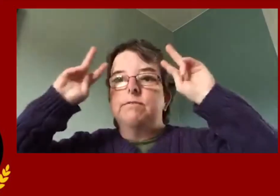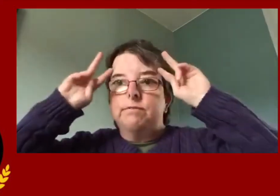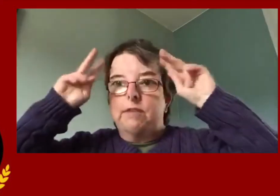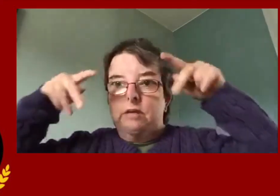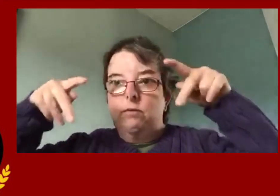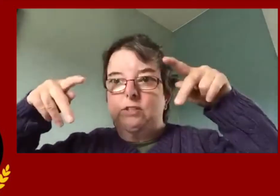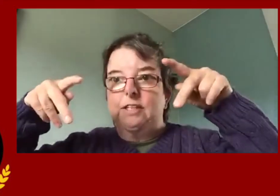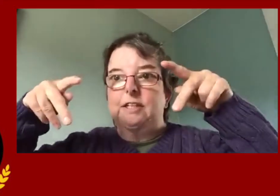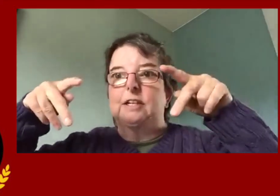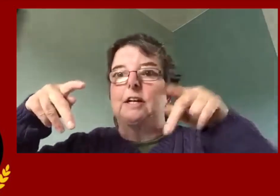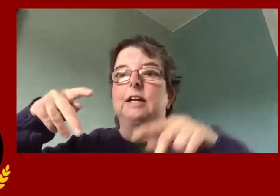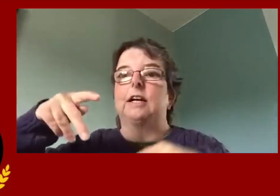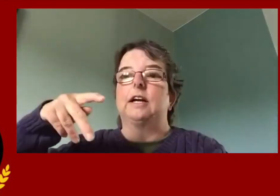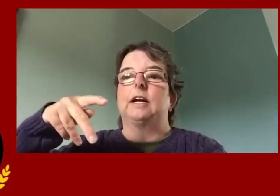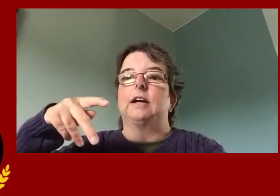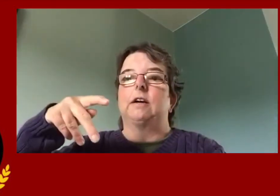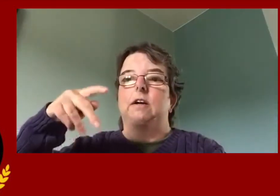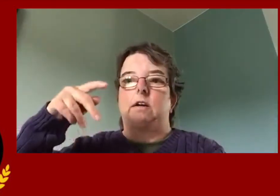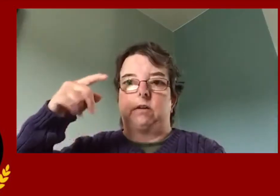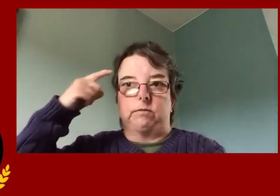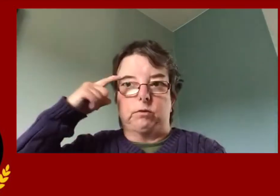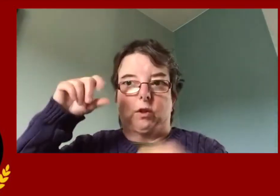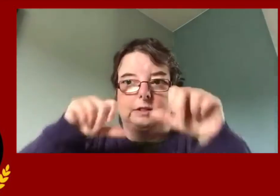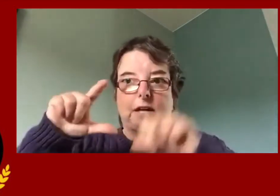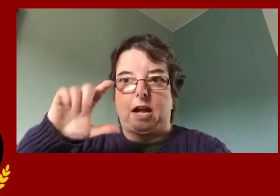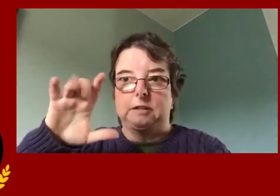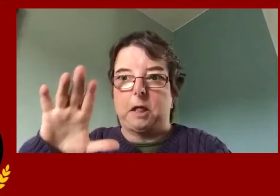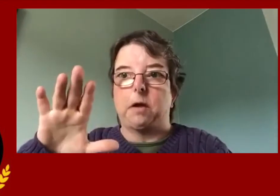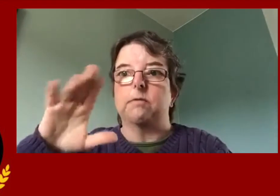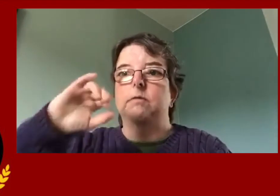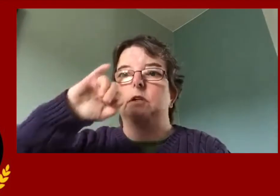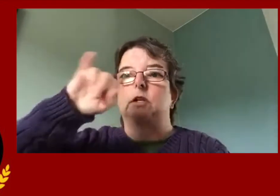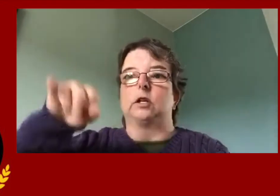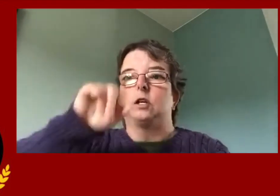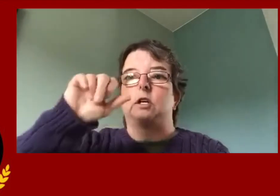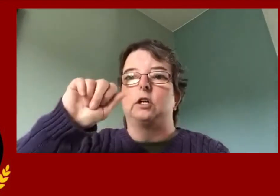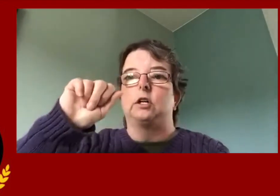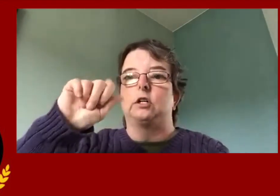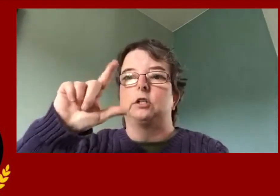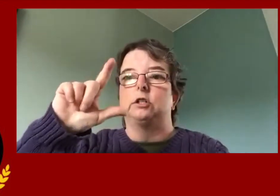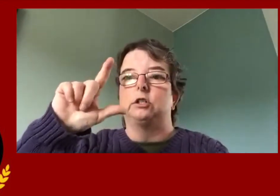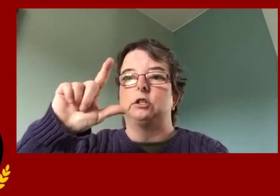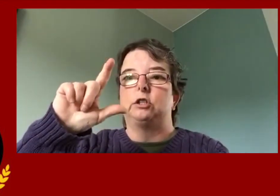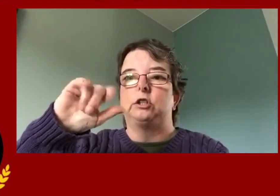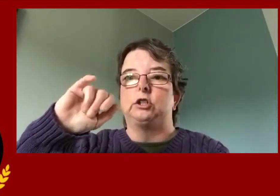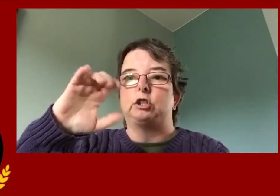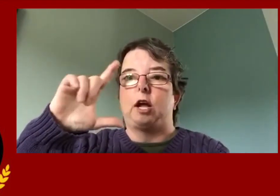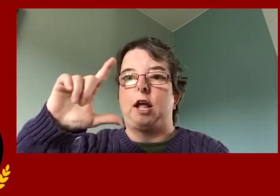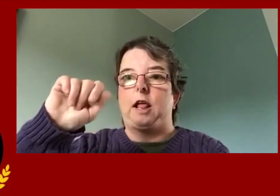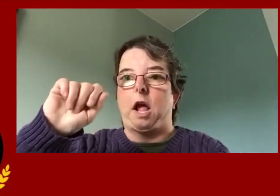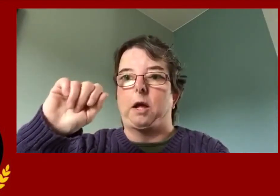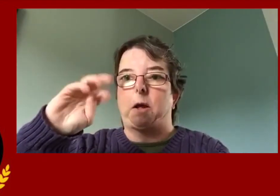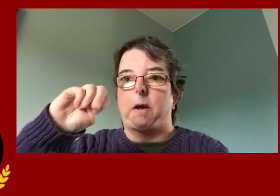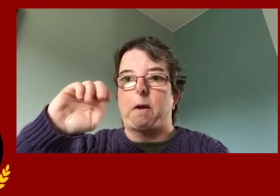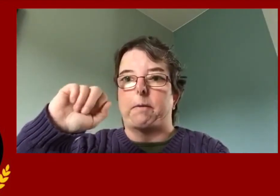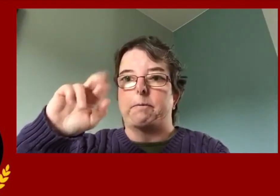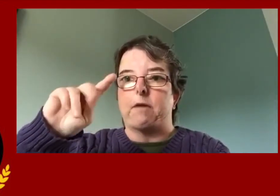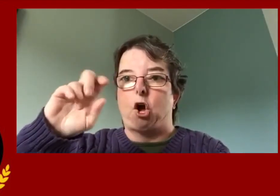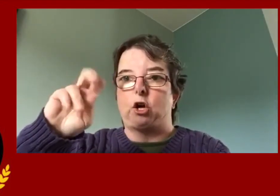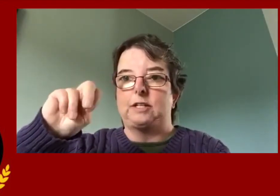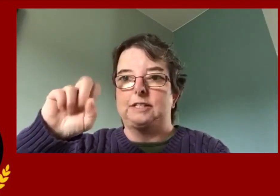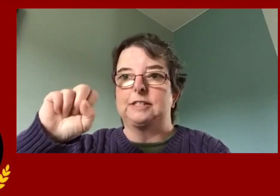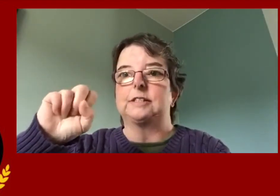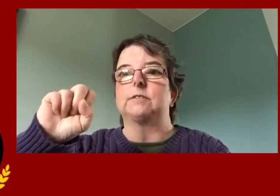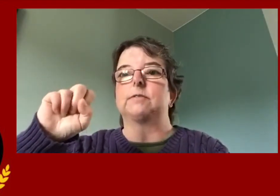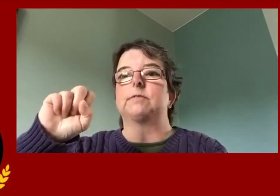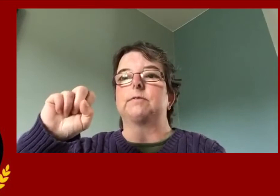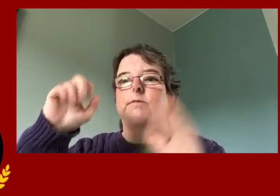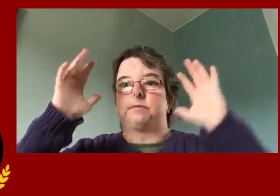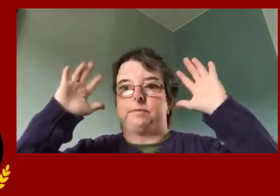The next is the vice president for the Science Club that is Jalila Martens.